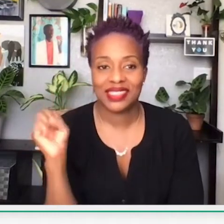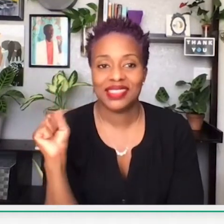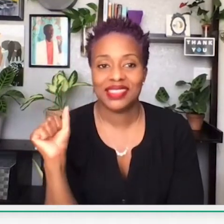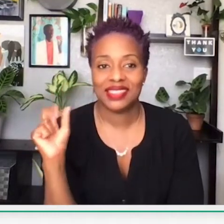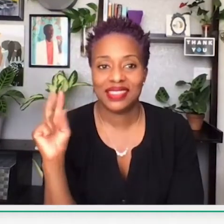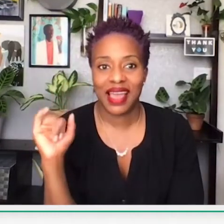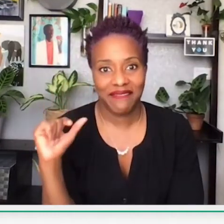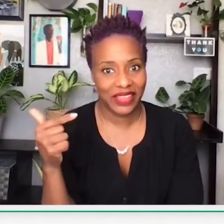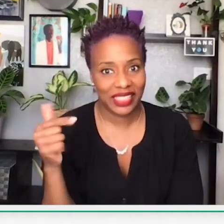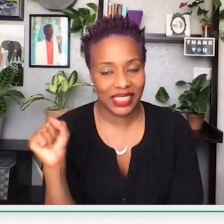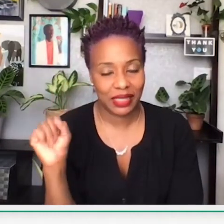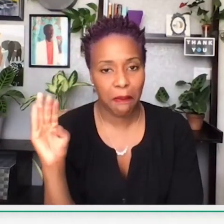Freedman’s Savings Bank.